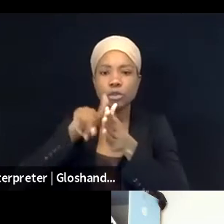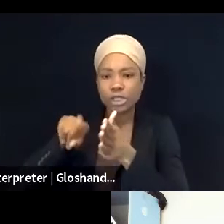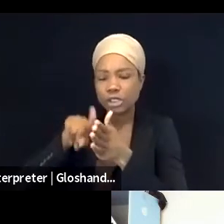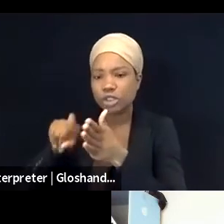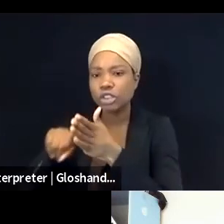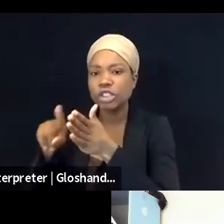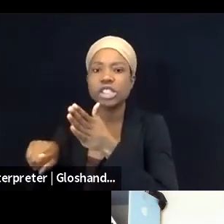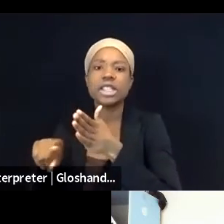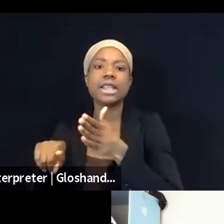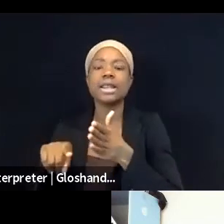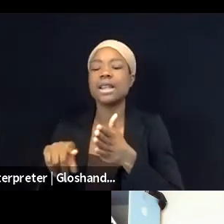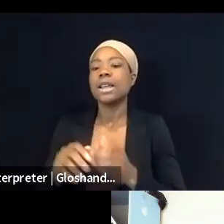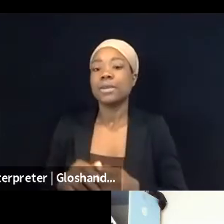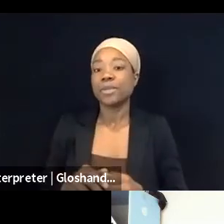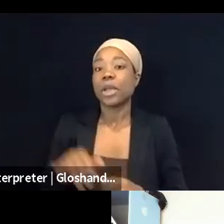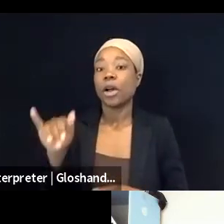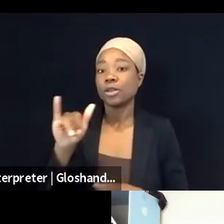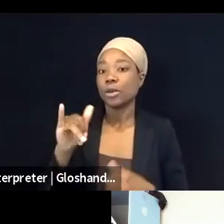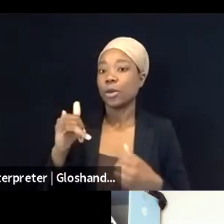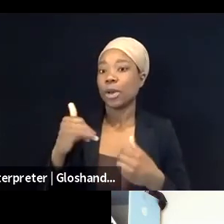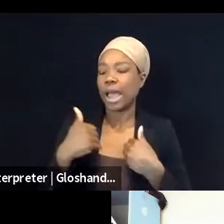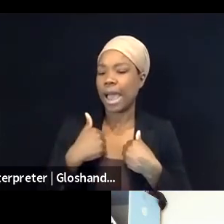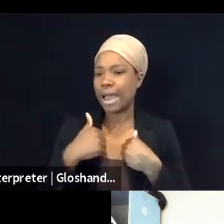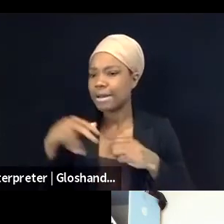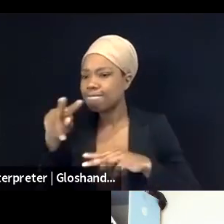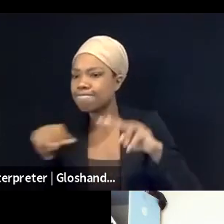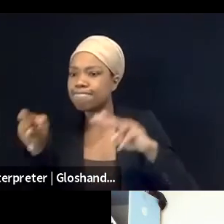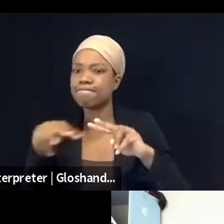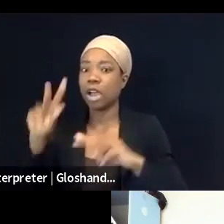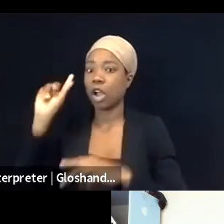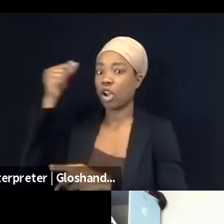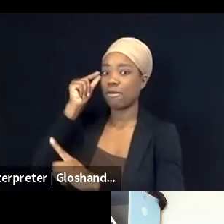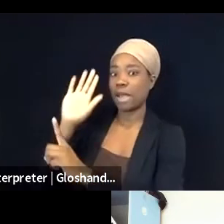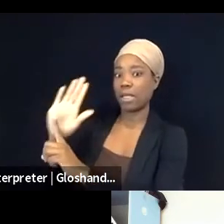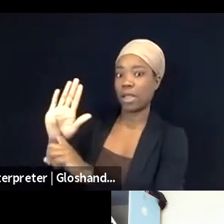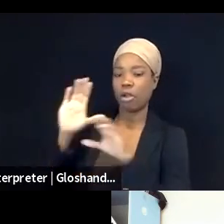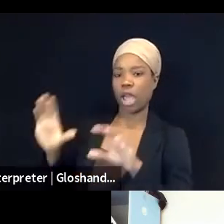and the actions of the different three governments: the Israeli government, the Palestinian authority